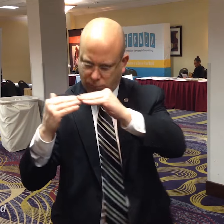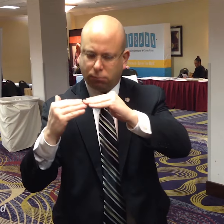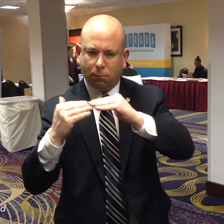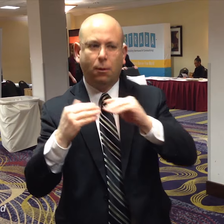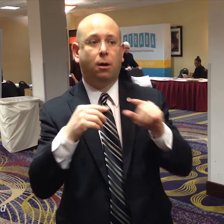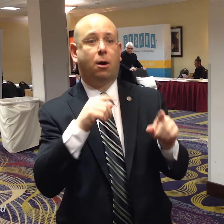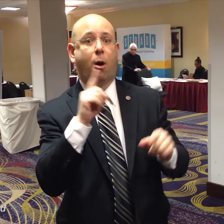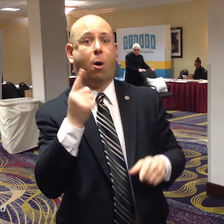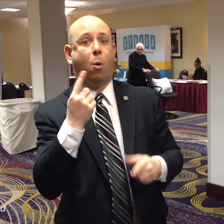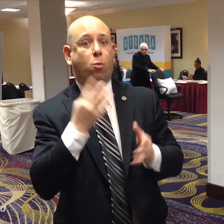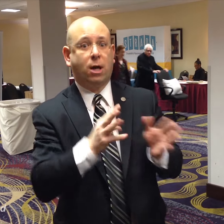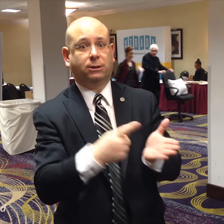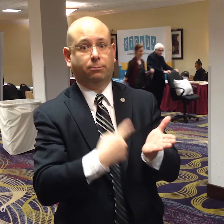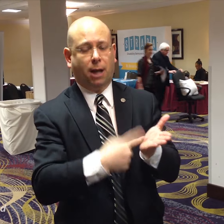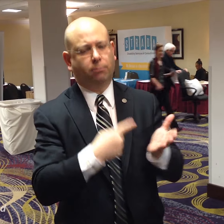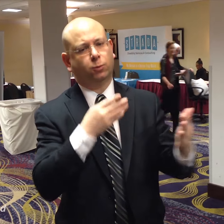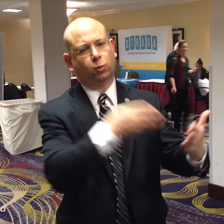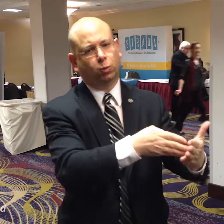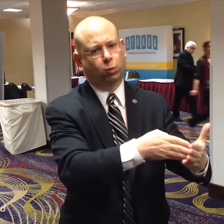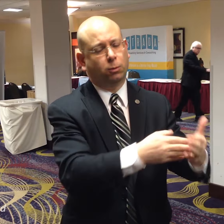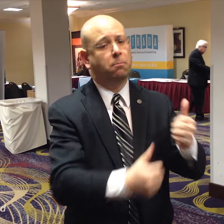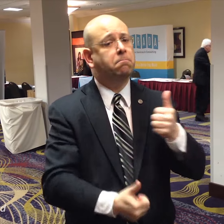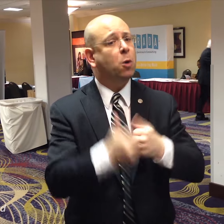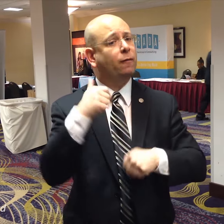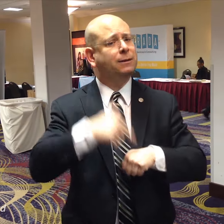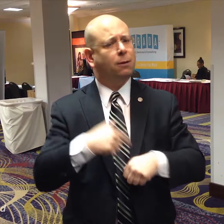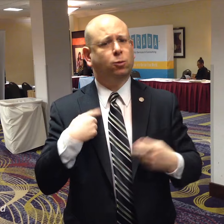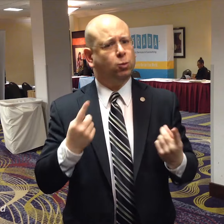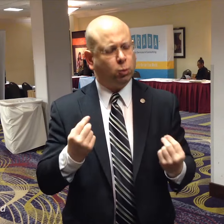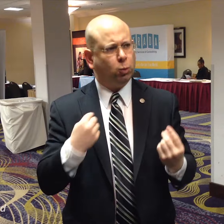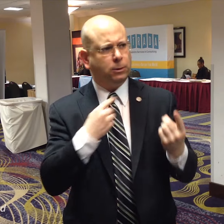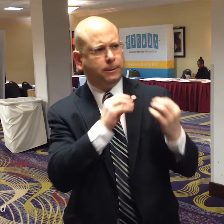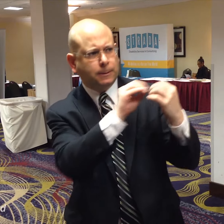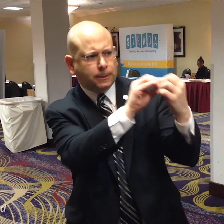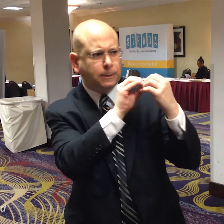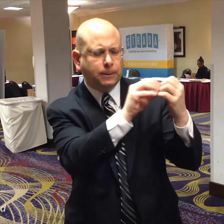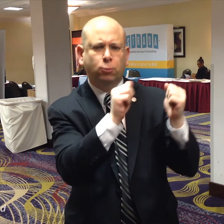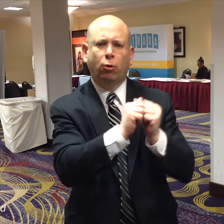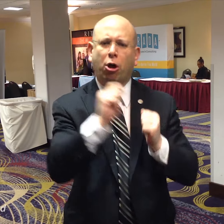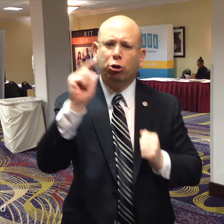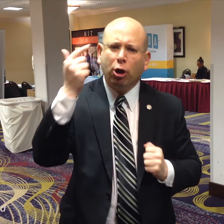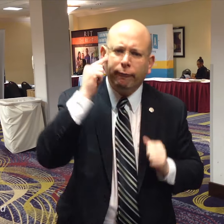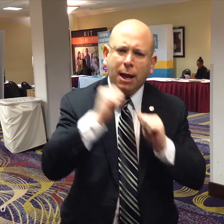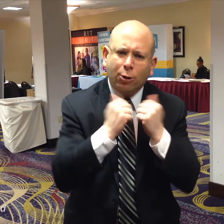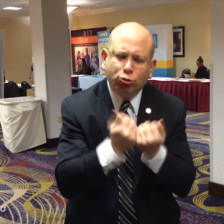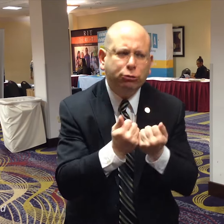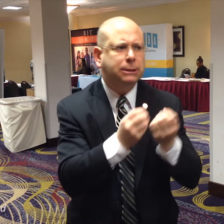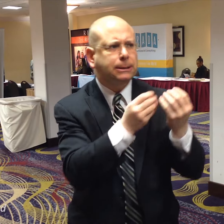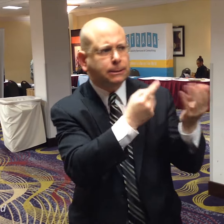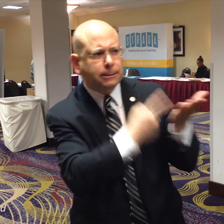Sometimes we need to sue to achieve equality. Many times we first negotiate and enter into discussions with government agencies to